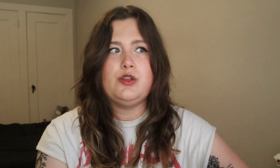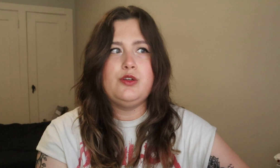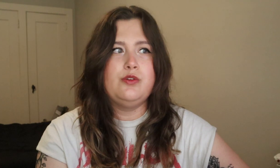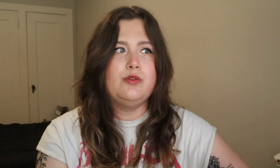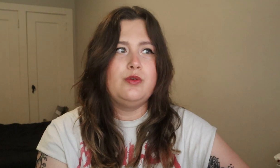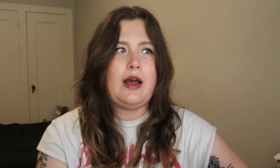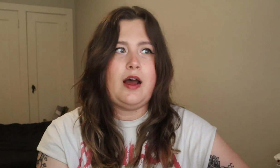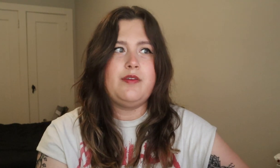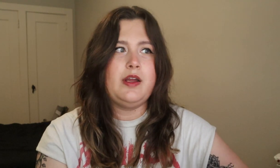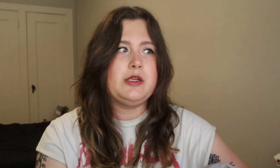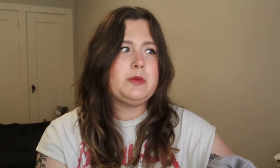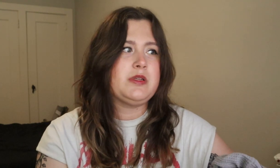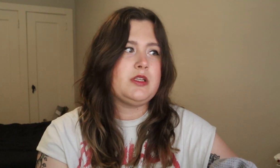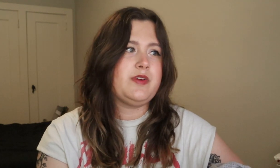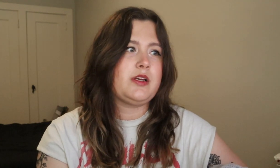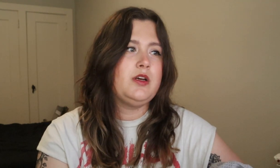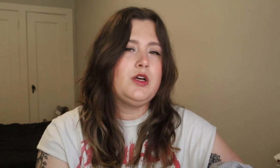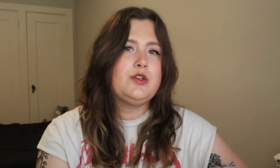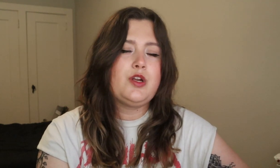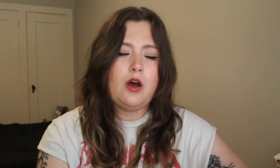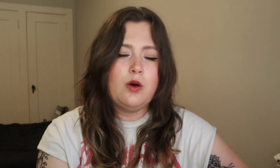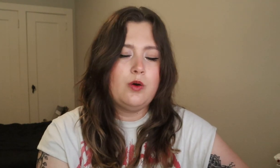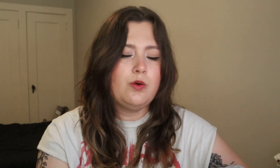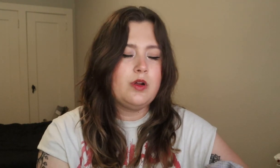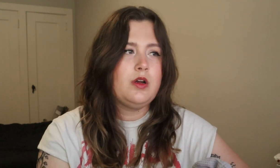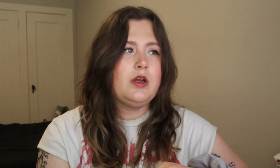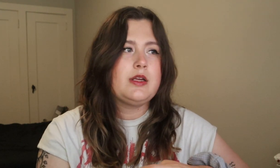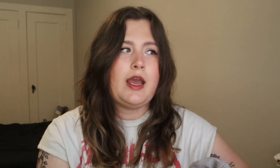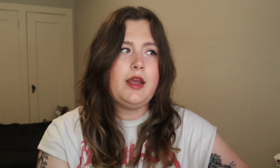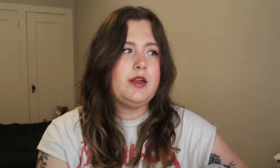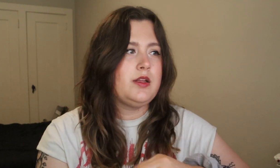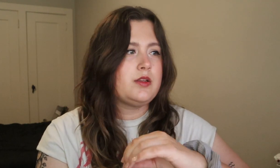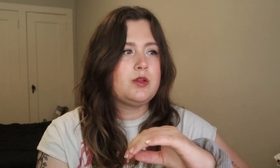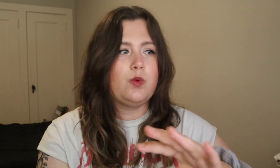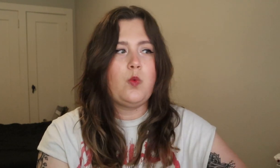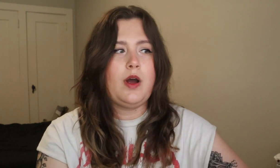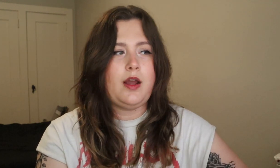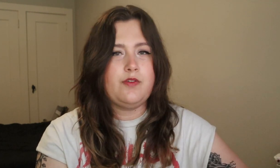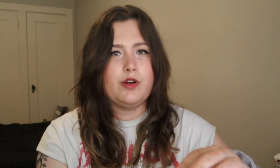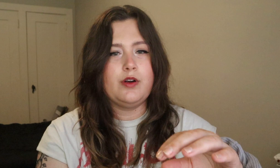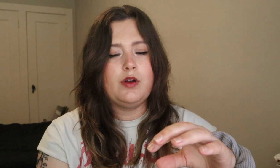to have a specific tone, cadence, whatever,